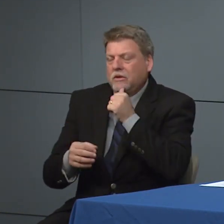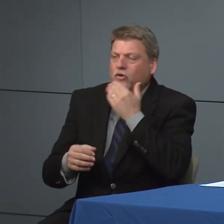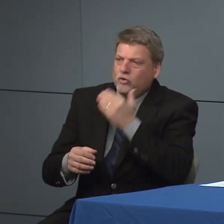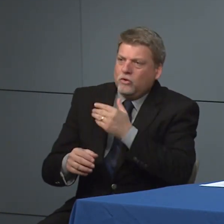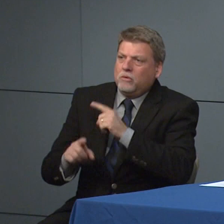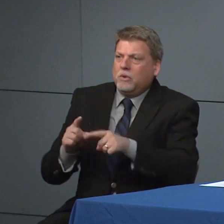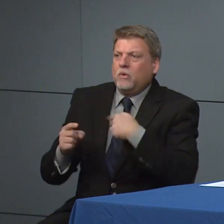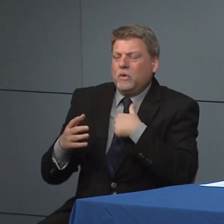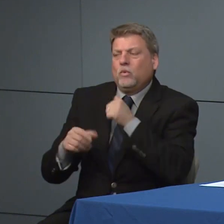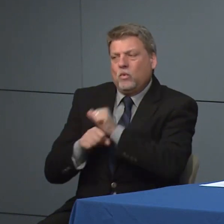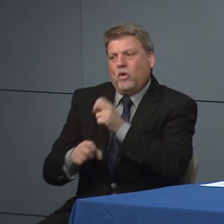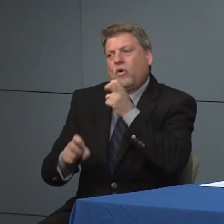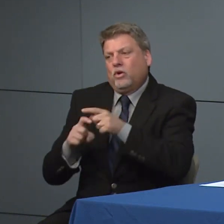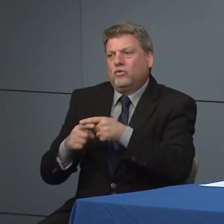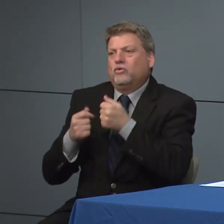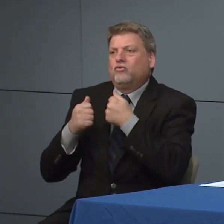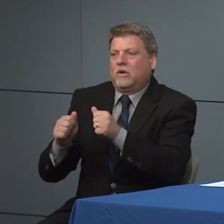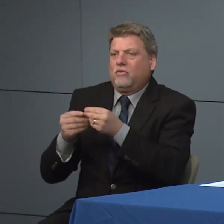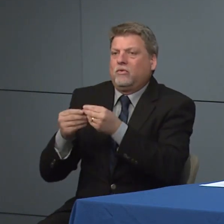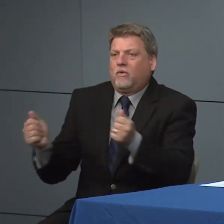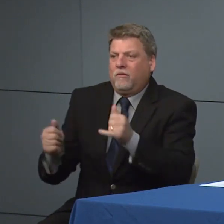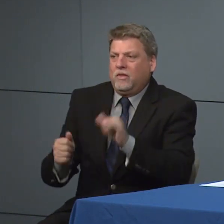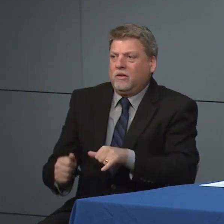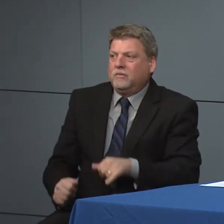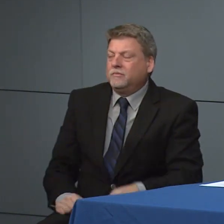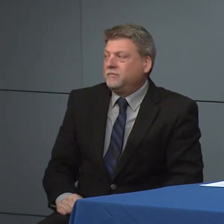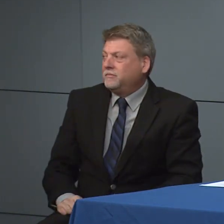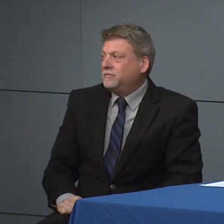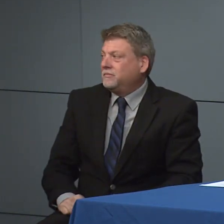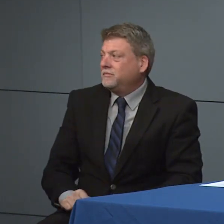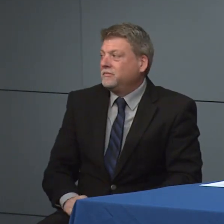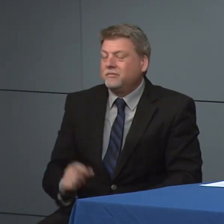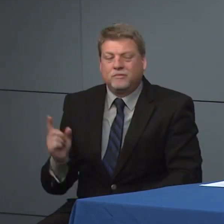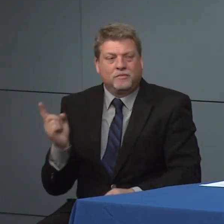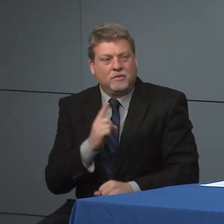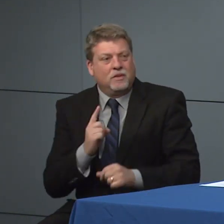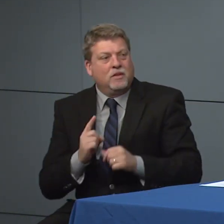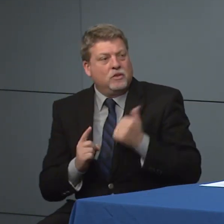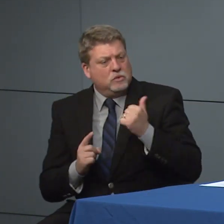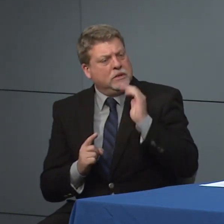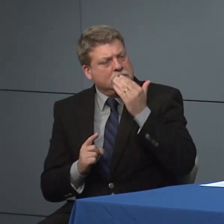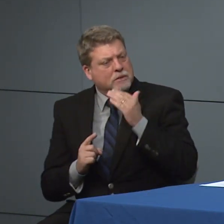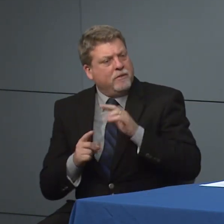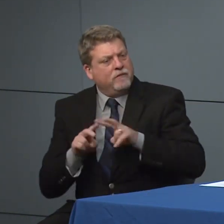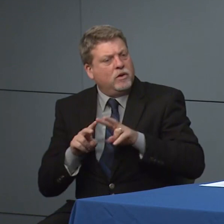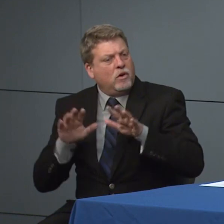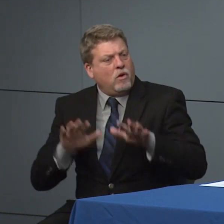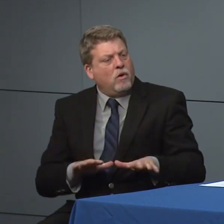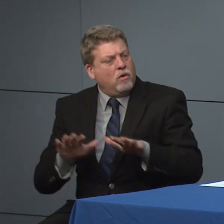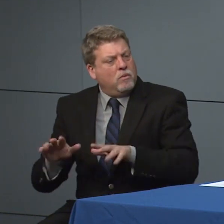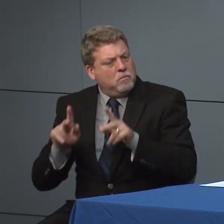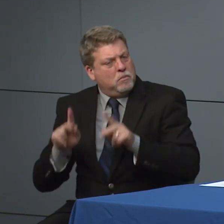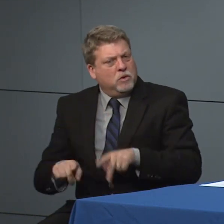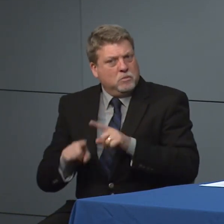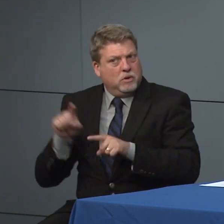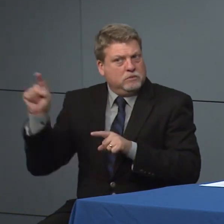In it for everyone here he struck me as a quite calm person got people out there are not so calm right now where